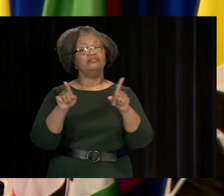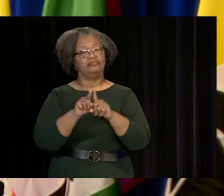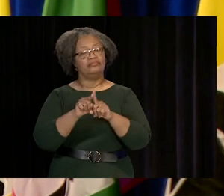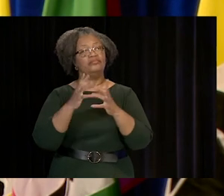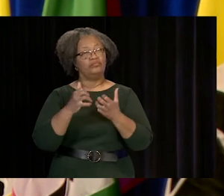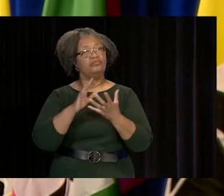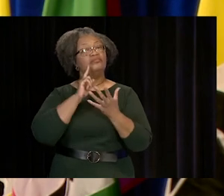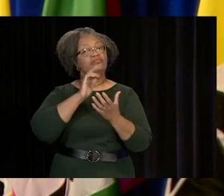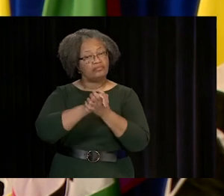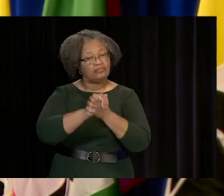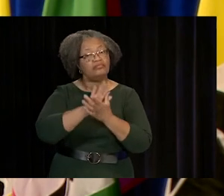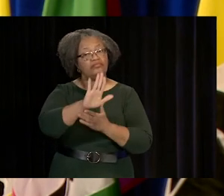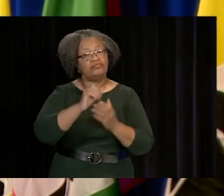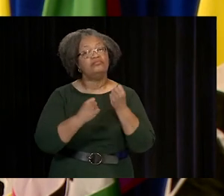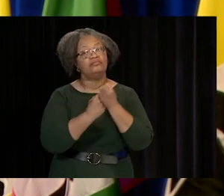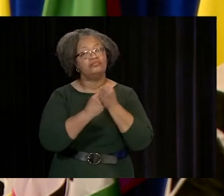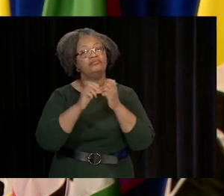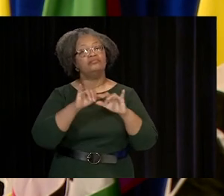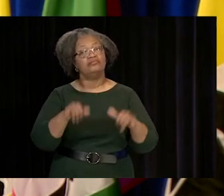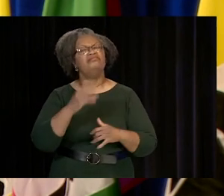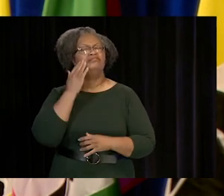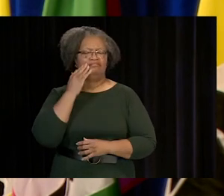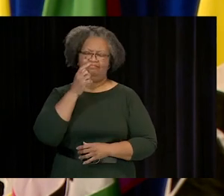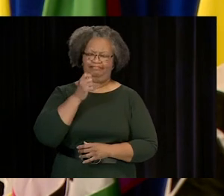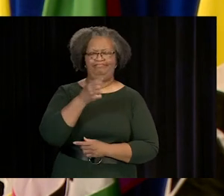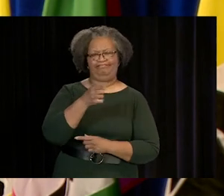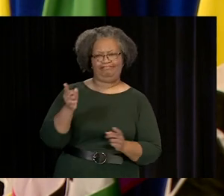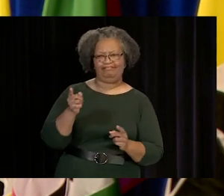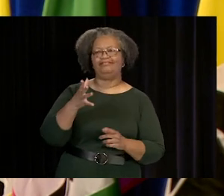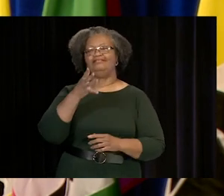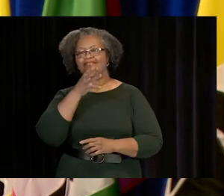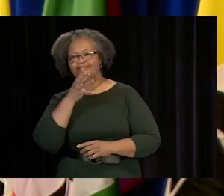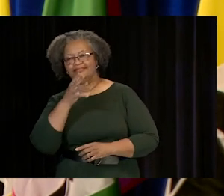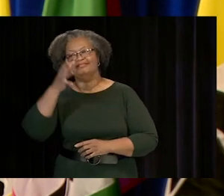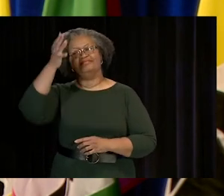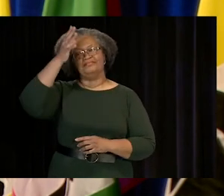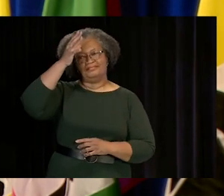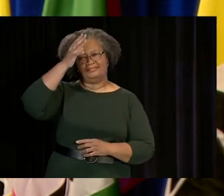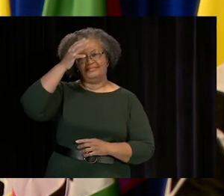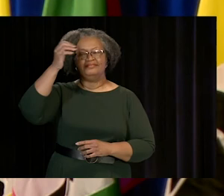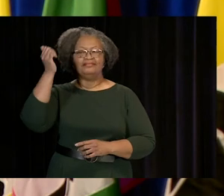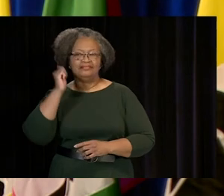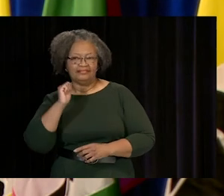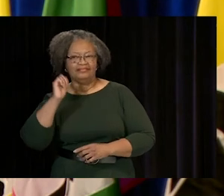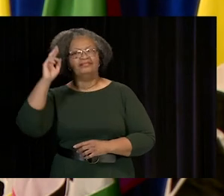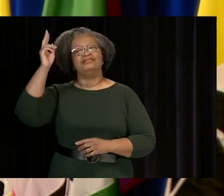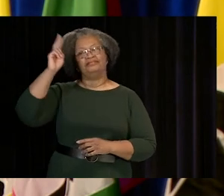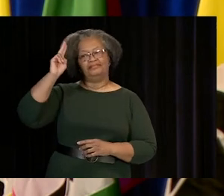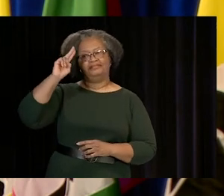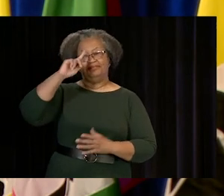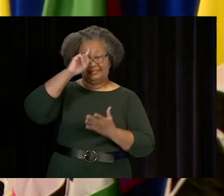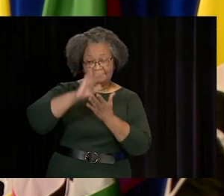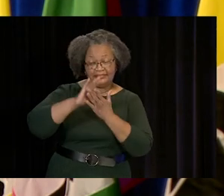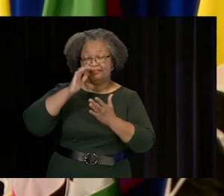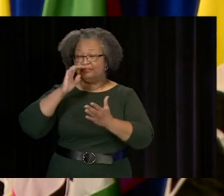HUSBANDS, WIVES, GRANDPARENTS, CHILDREN, BROTHERS, SISTERS, THAT BELIEVED IN YOU, THE GRADUATE.